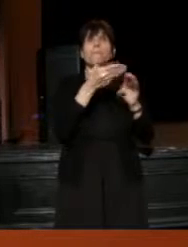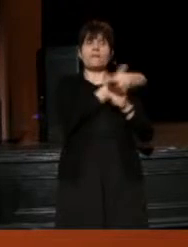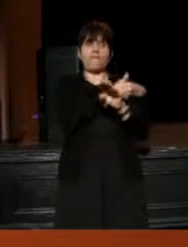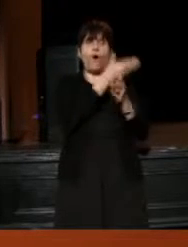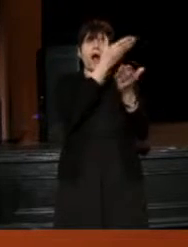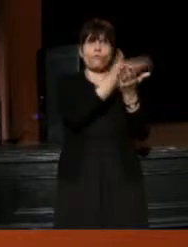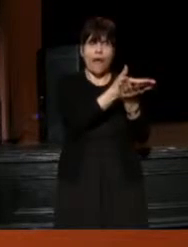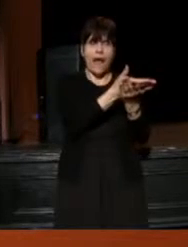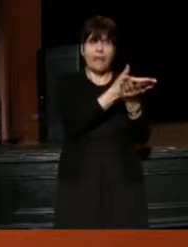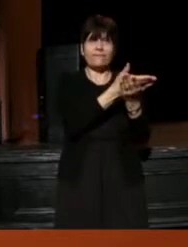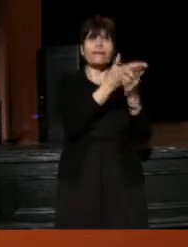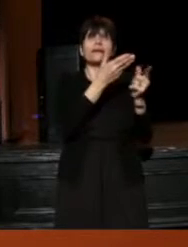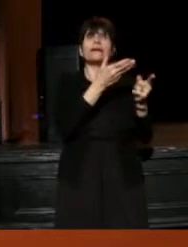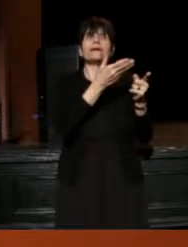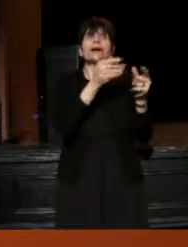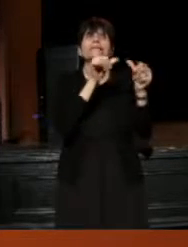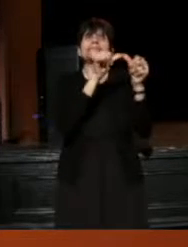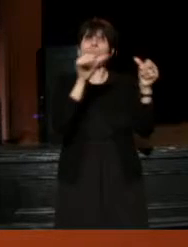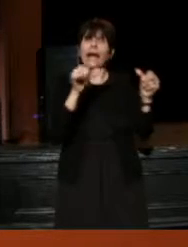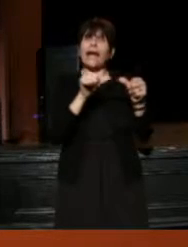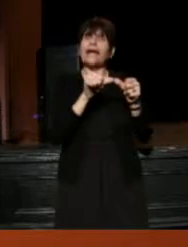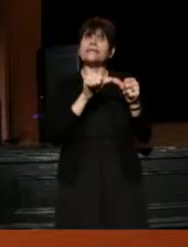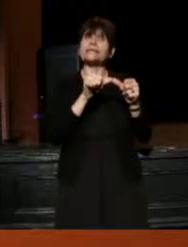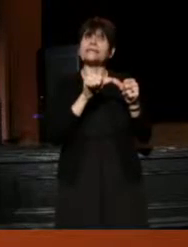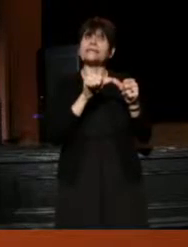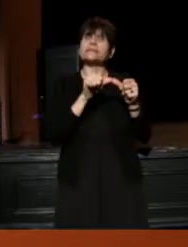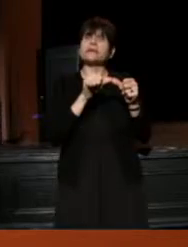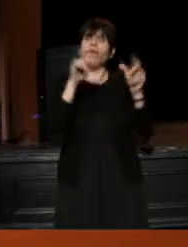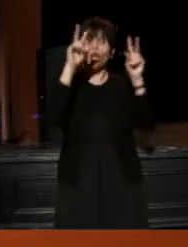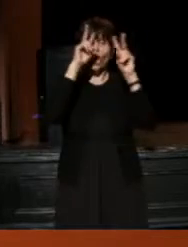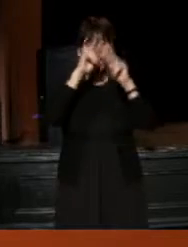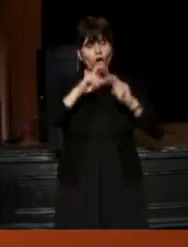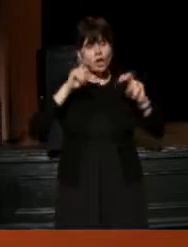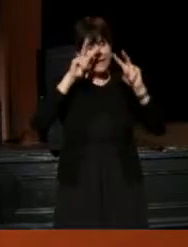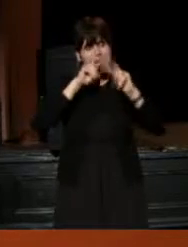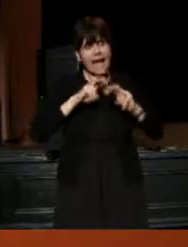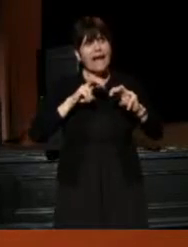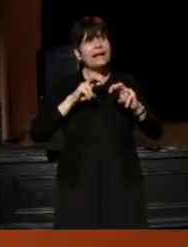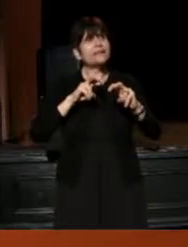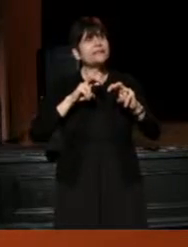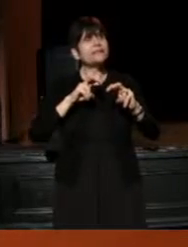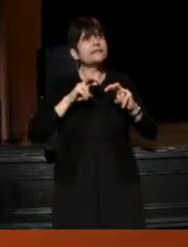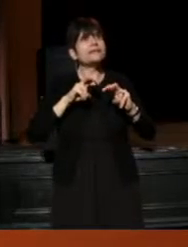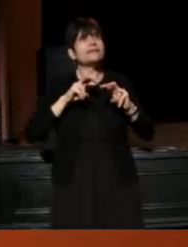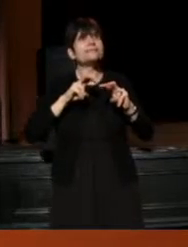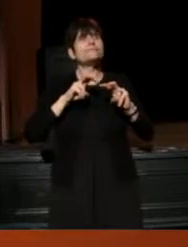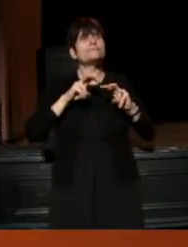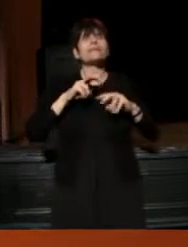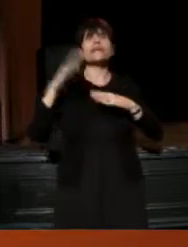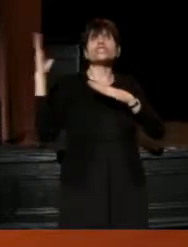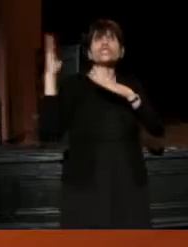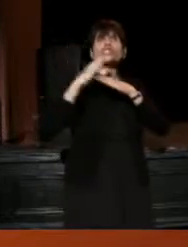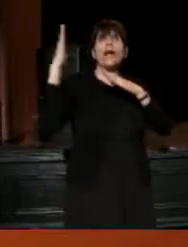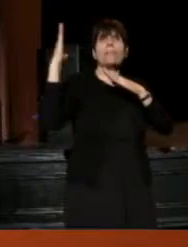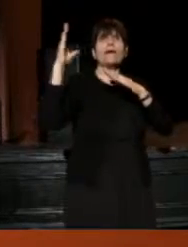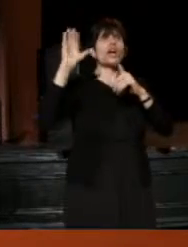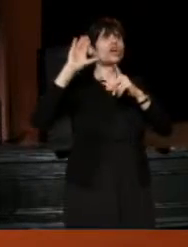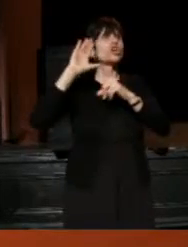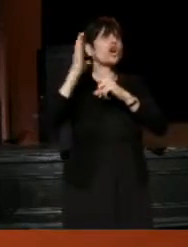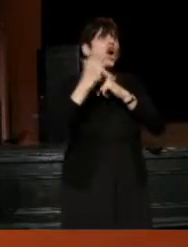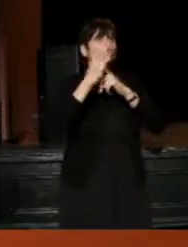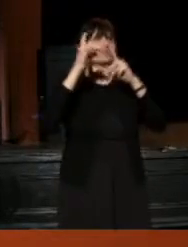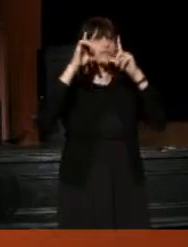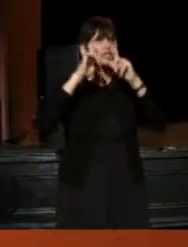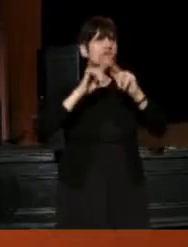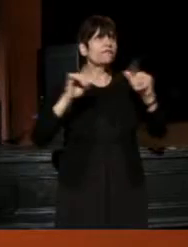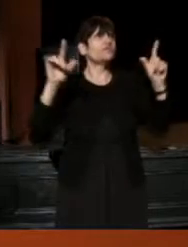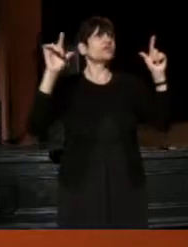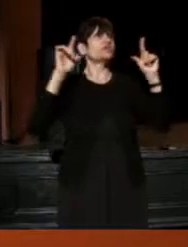is a space where we are looking at championing culturally diverse voices,